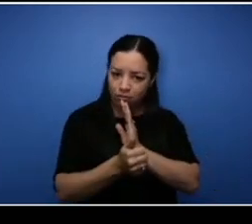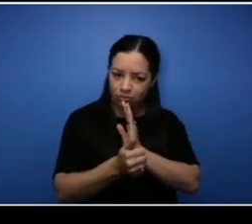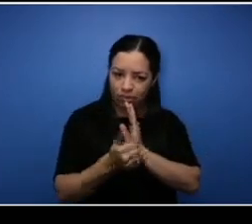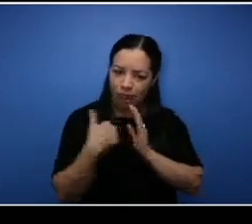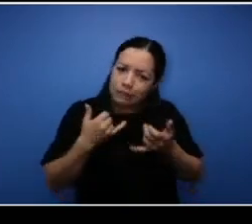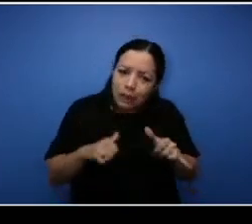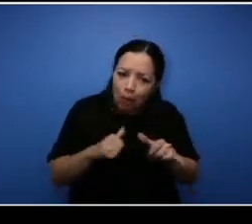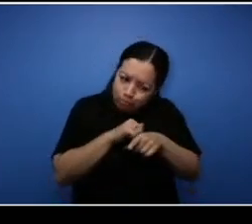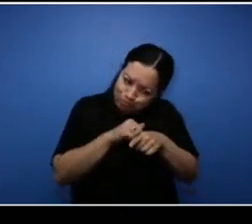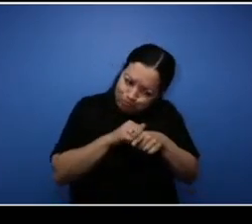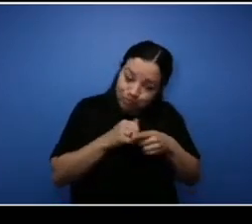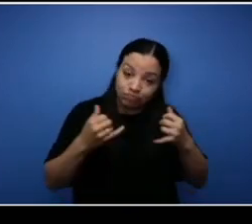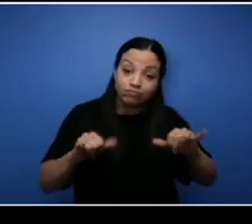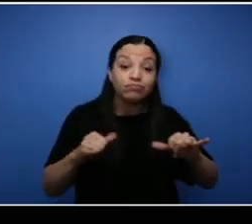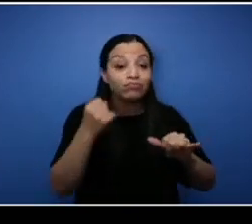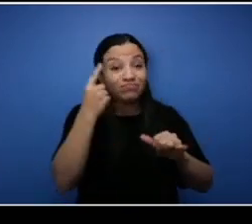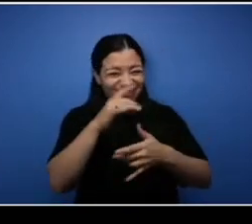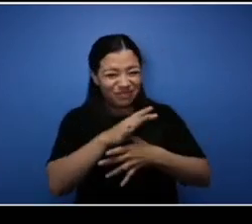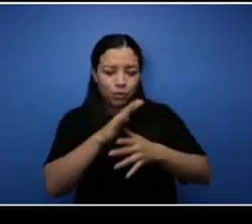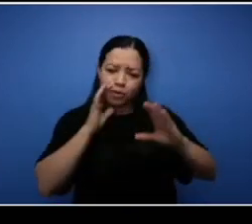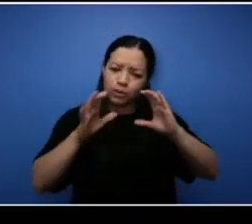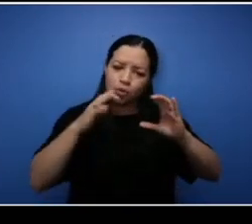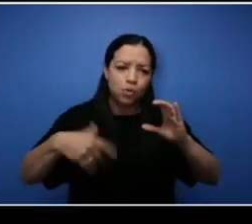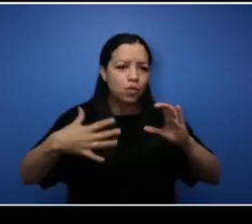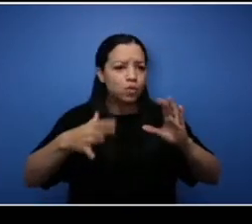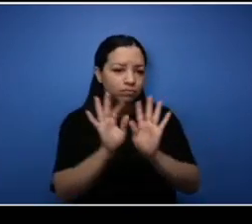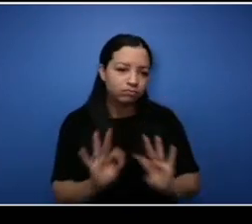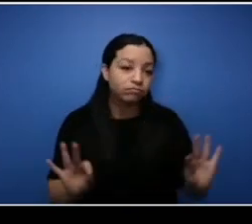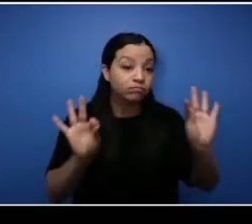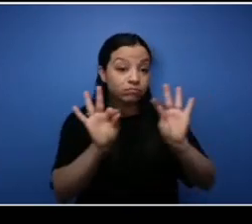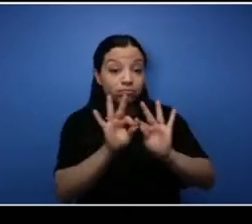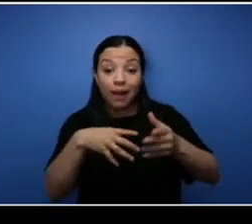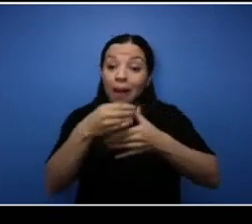is key. You know when you're out in the work world and you know you have you know your